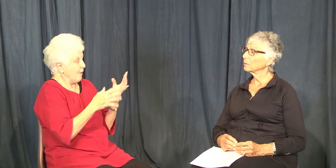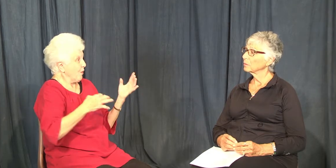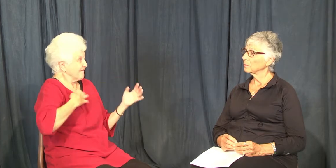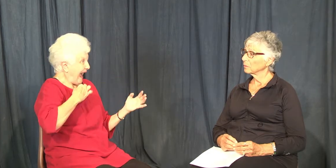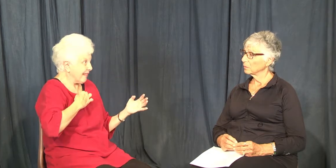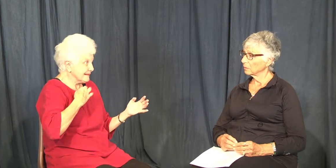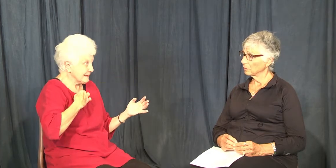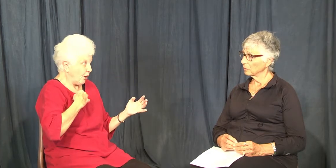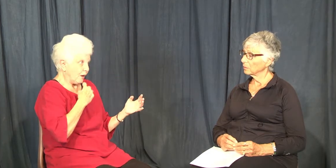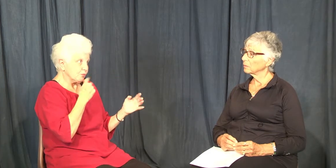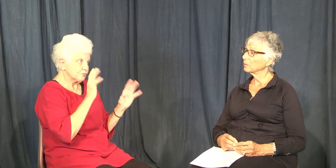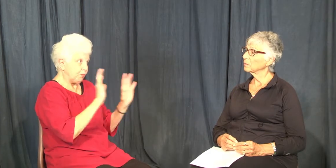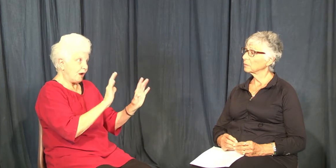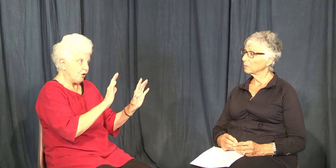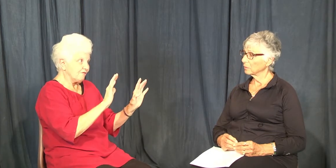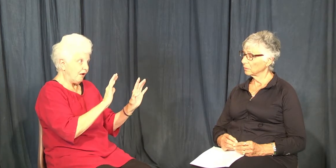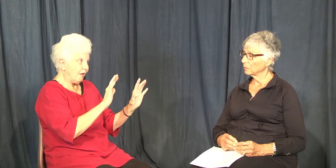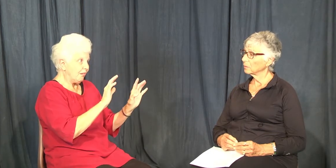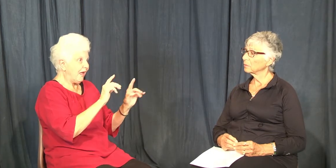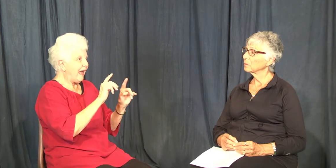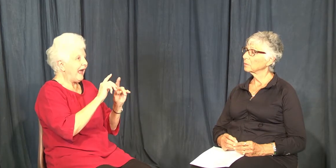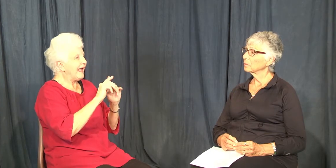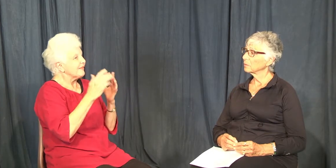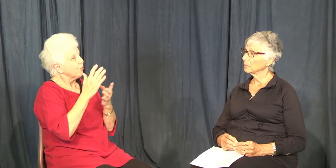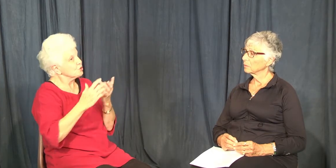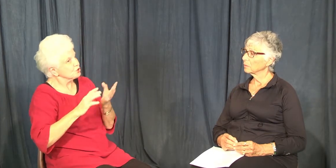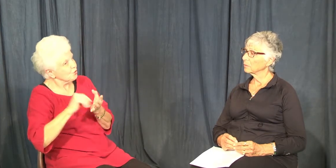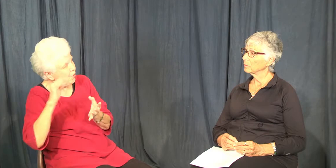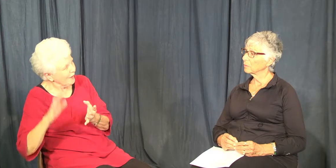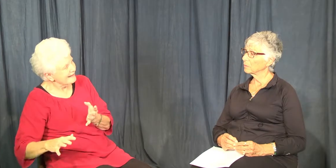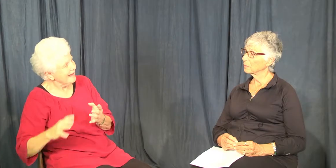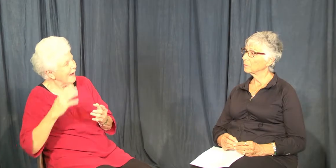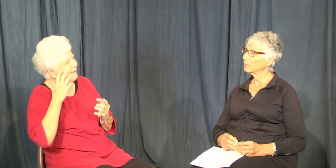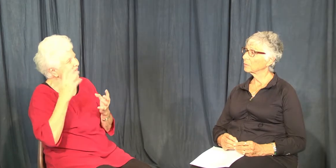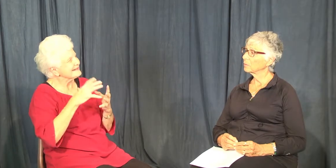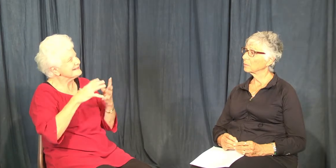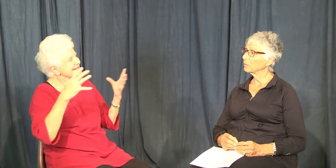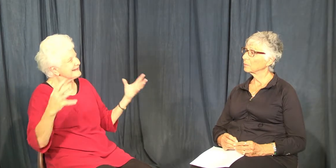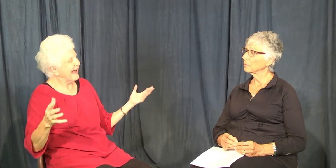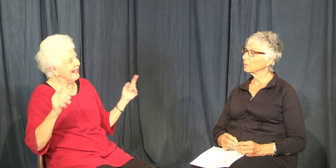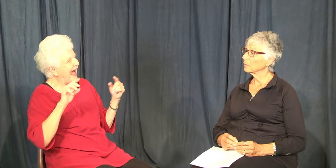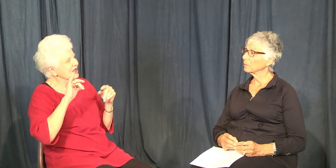and they were volunteering, they were great. And there were some students. But I did not